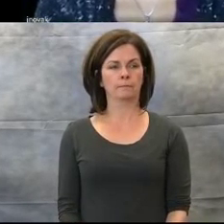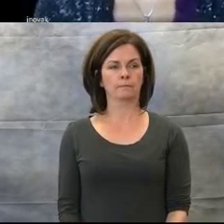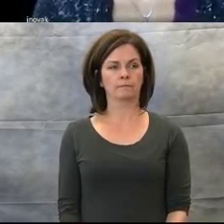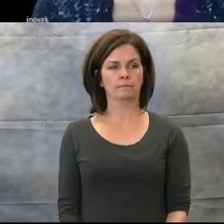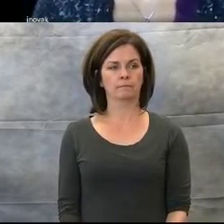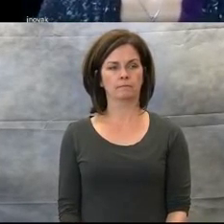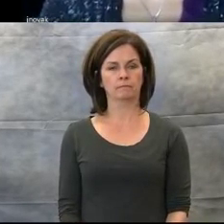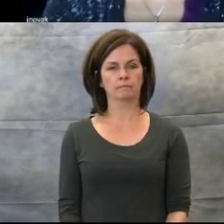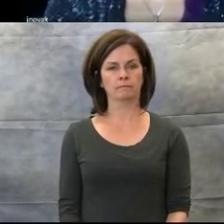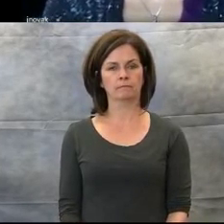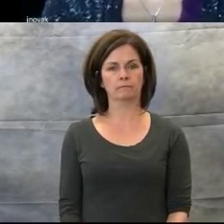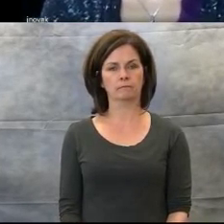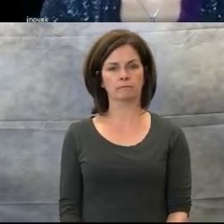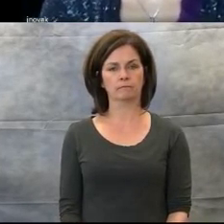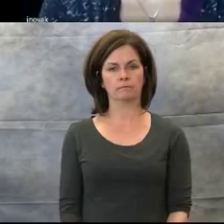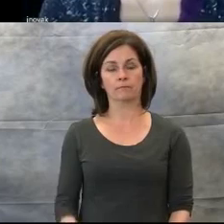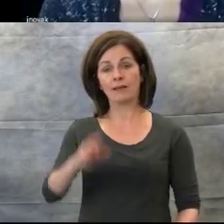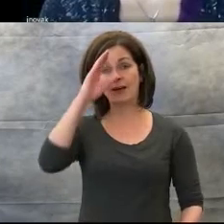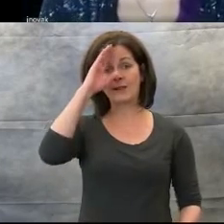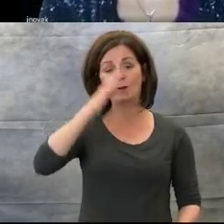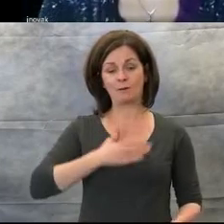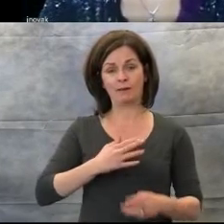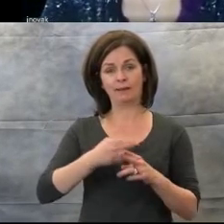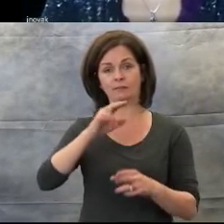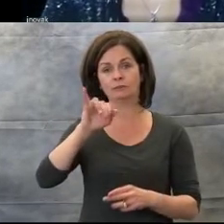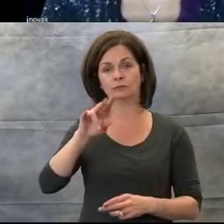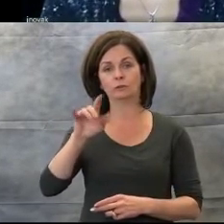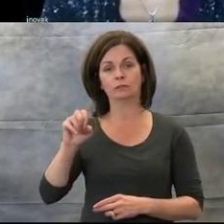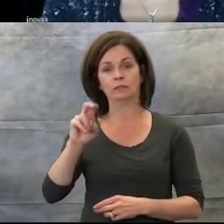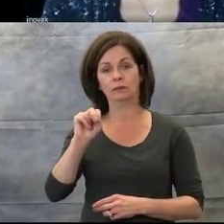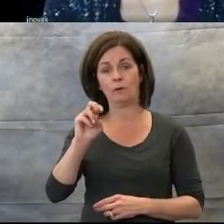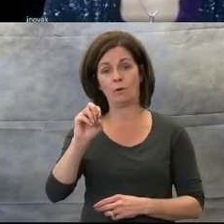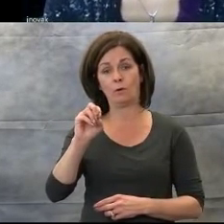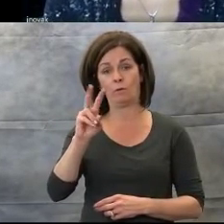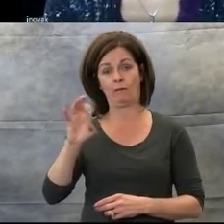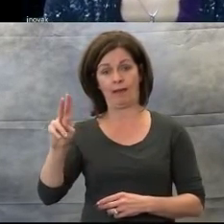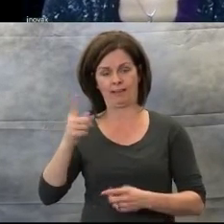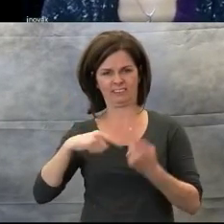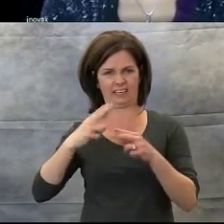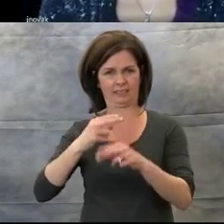Hello, my name is Julie Novak, and I'm thrilled today to be presenting